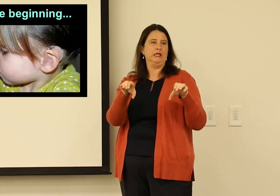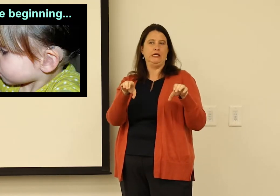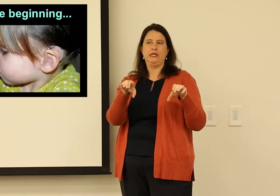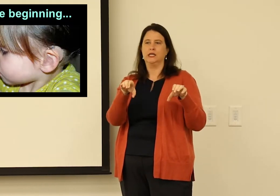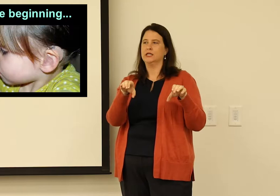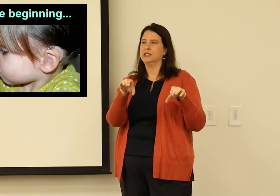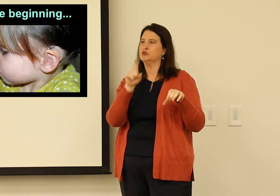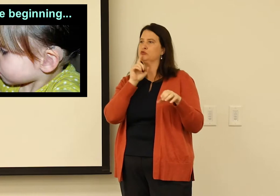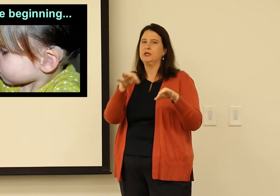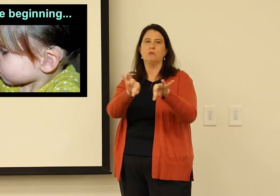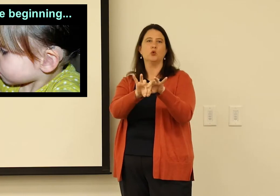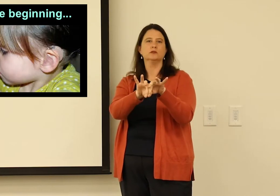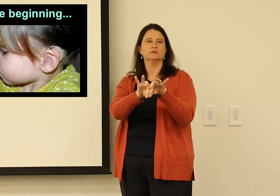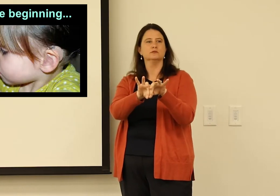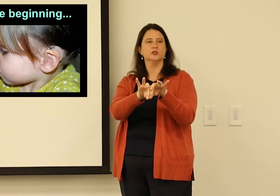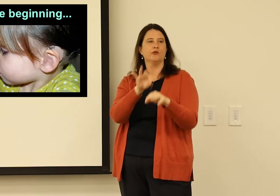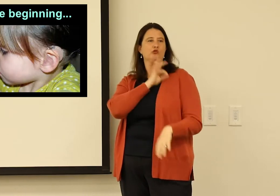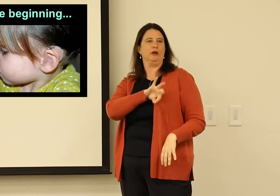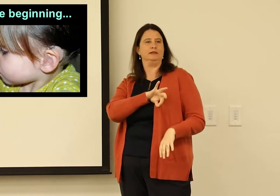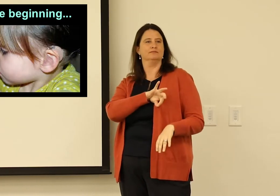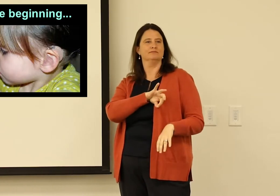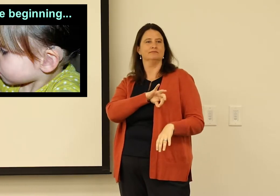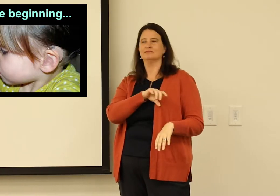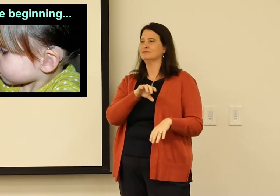Where it is they got their degree from was important, right?